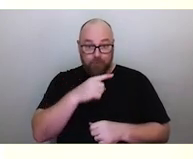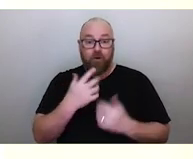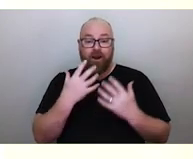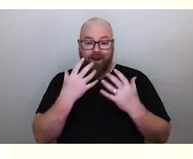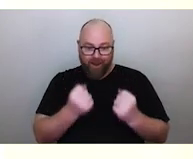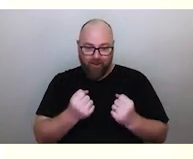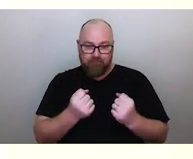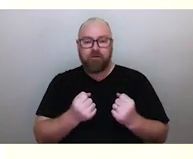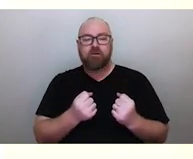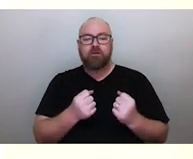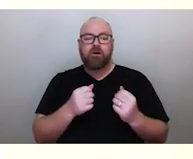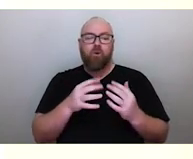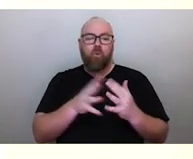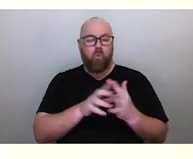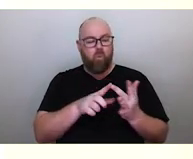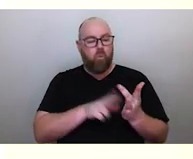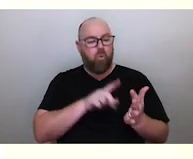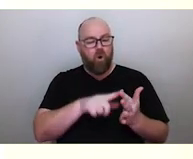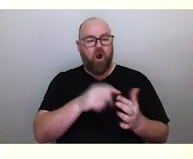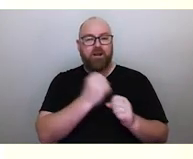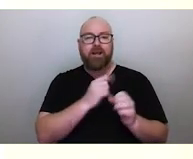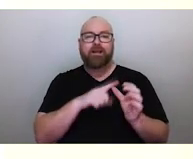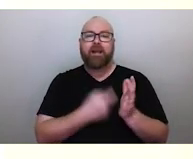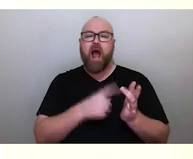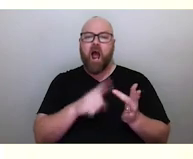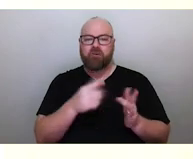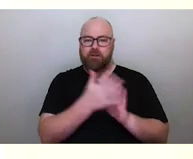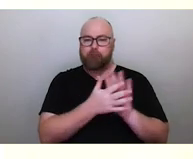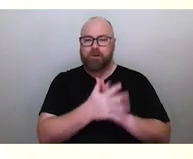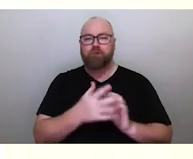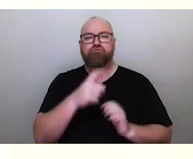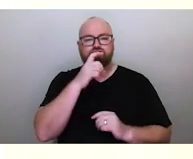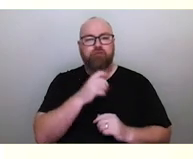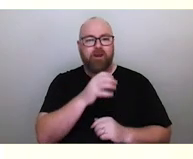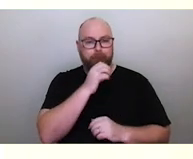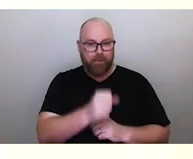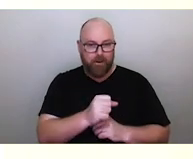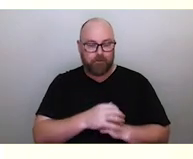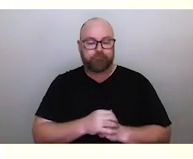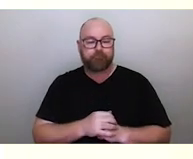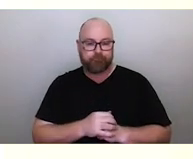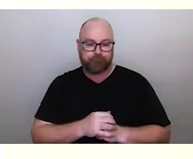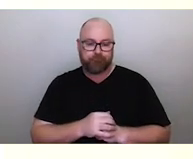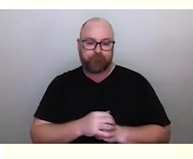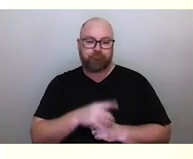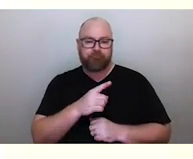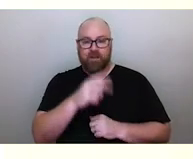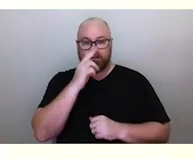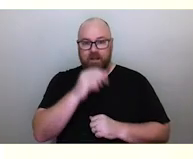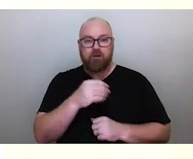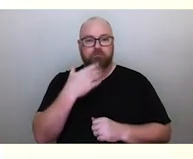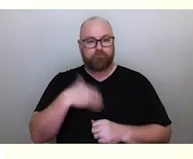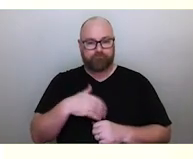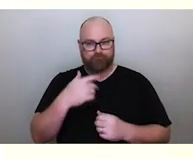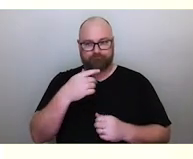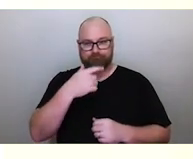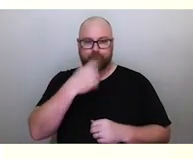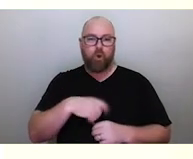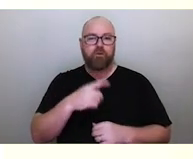Waiyungari means red man. This is a young initiate who's covered in ochre and has to go through a period of proving himself.